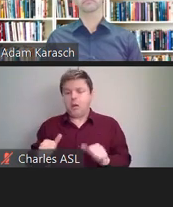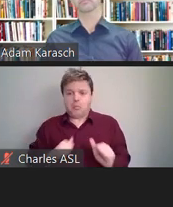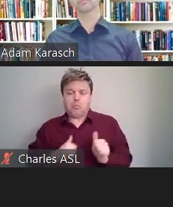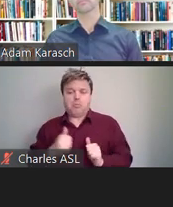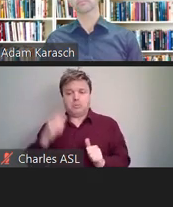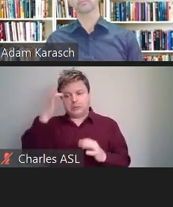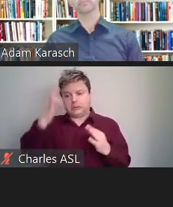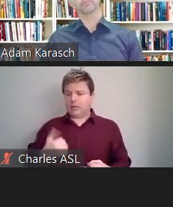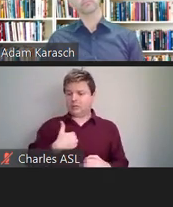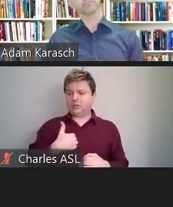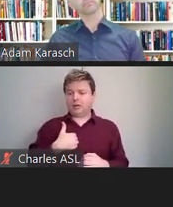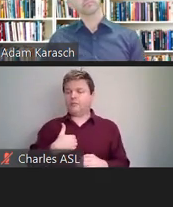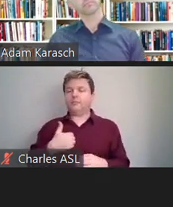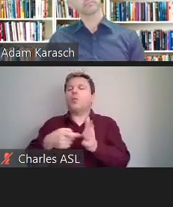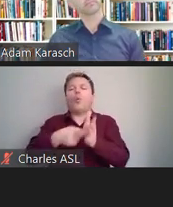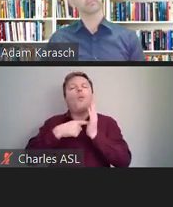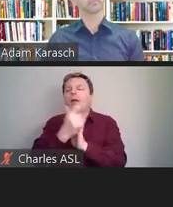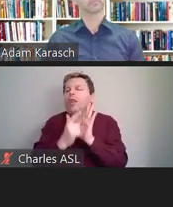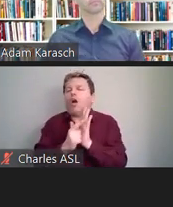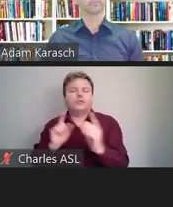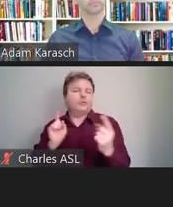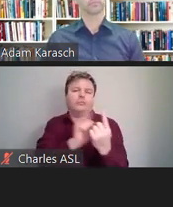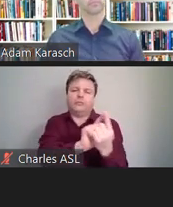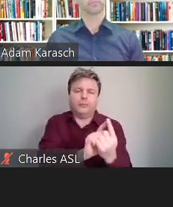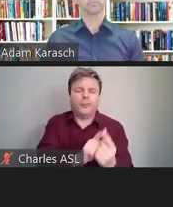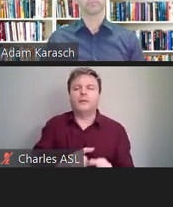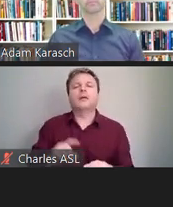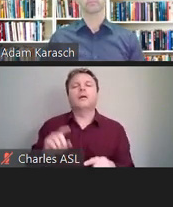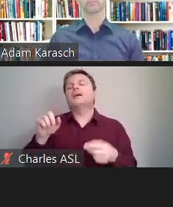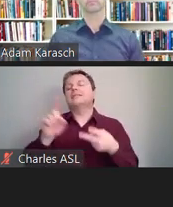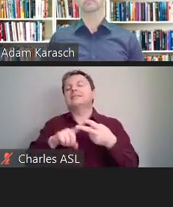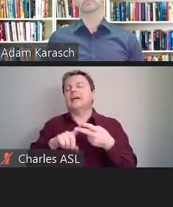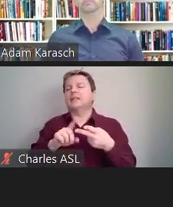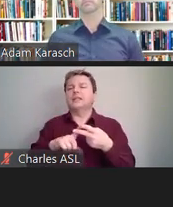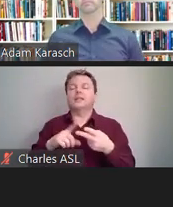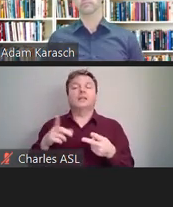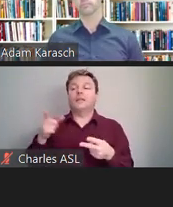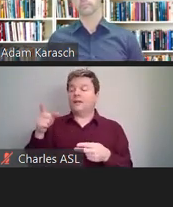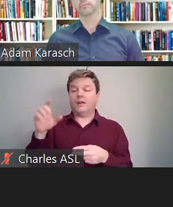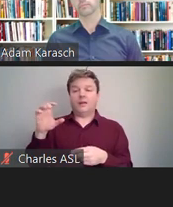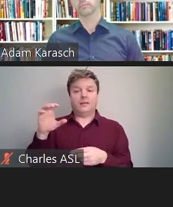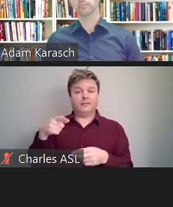required to use any magic language to request an accommodation.